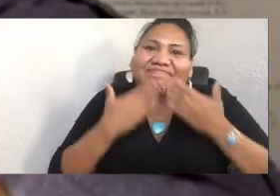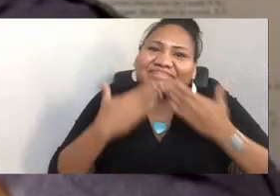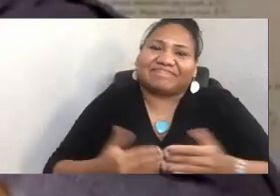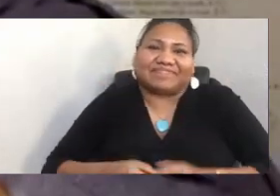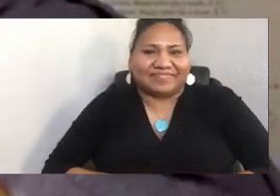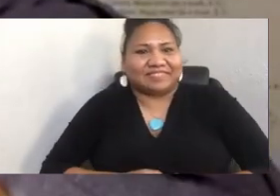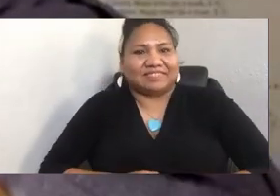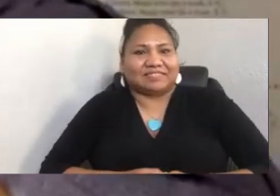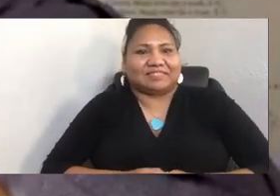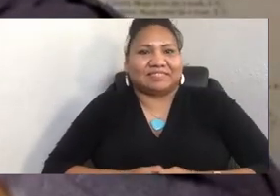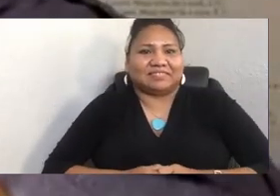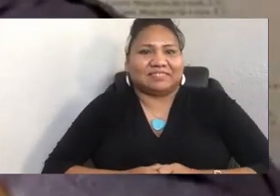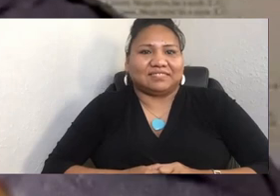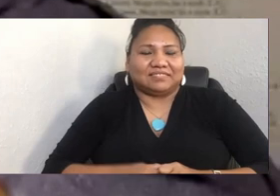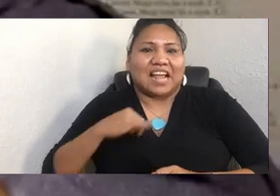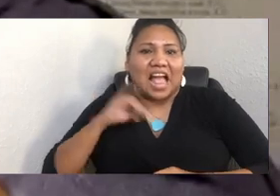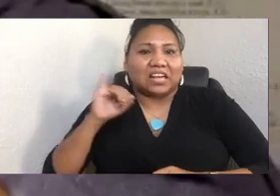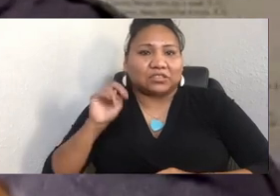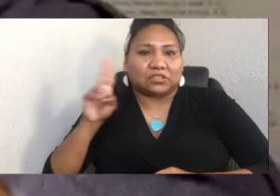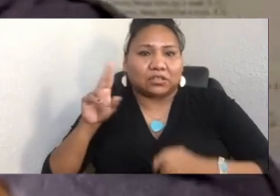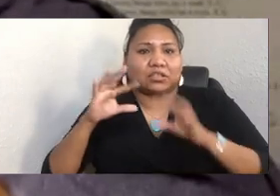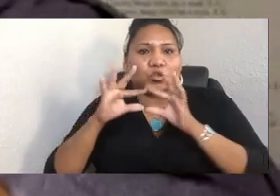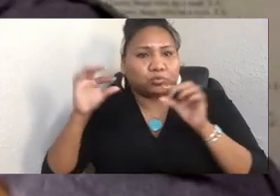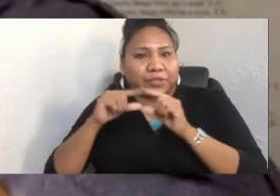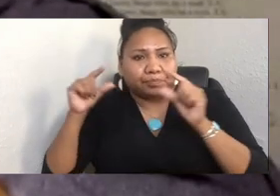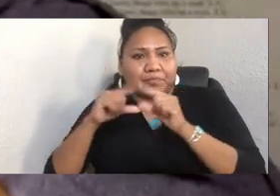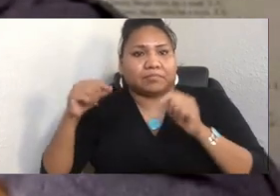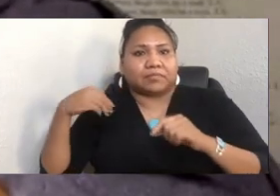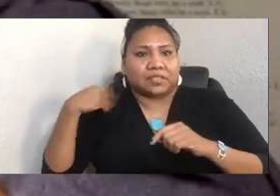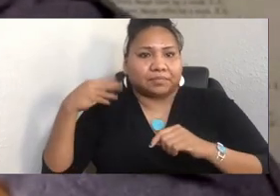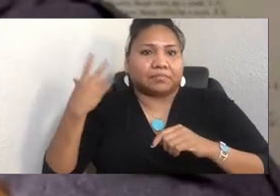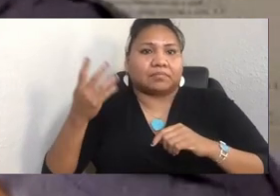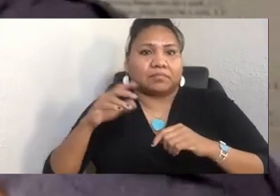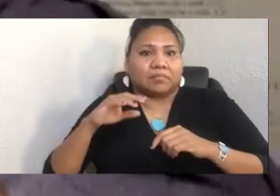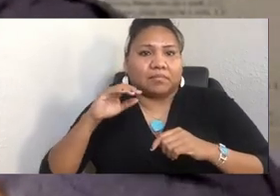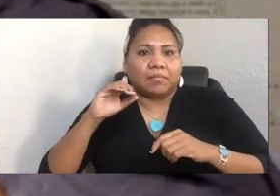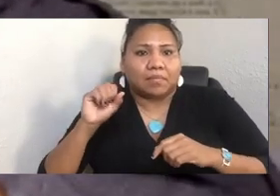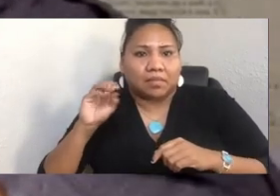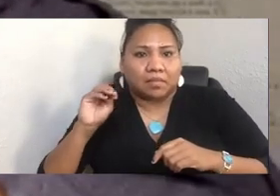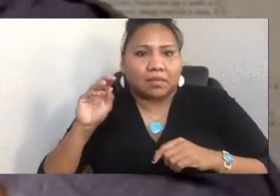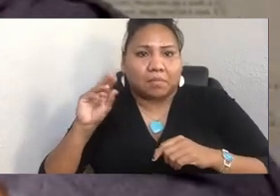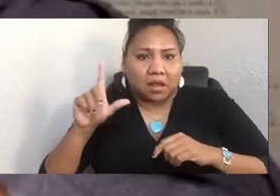We've got some Filipinos on here, got some Samoans. I'm thinking that they might want you to come out that way.